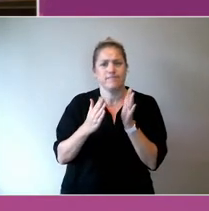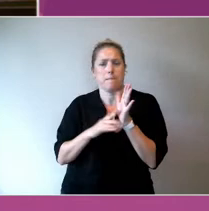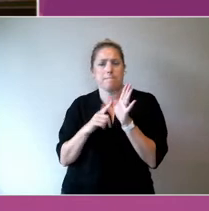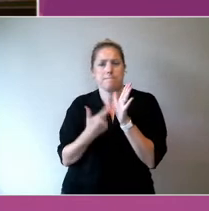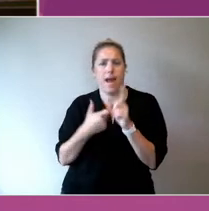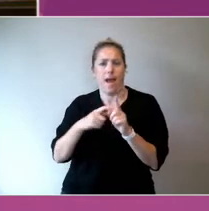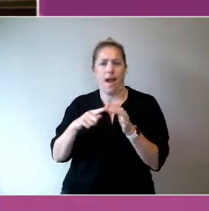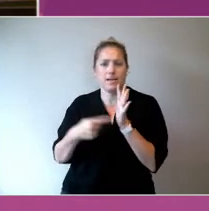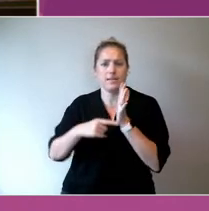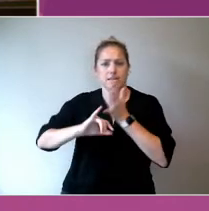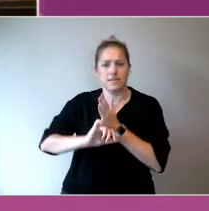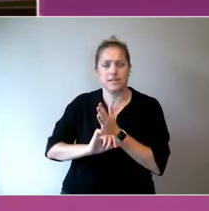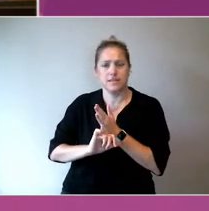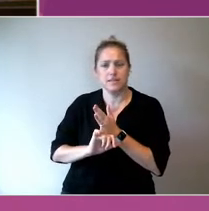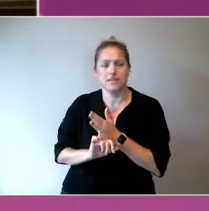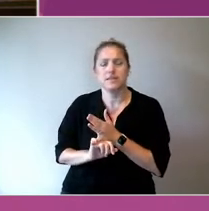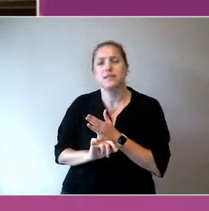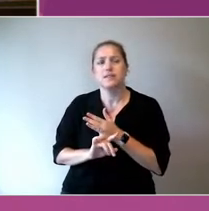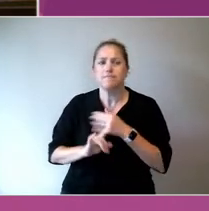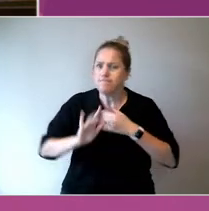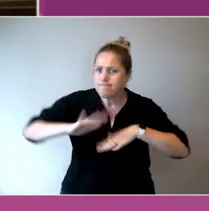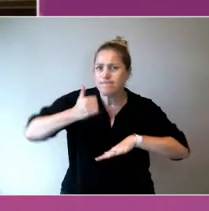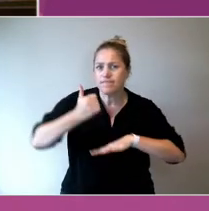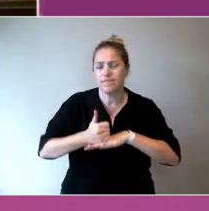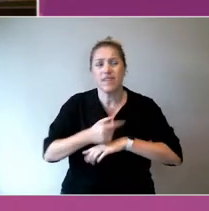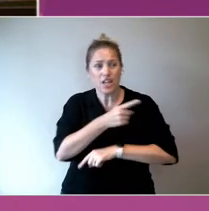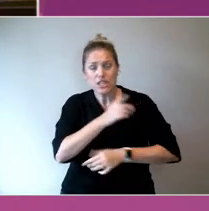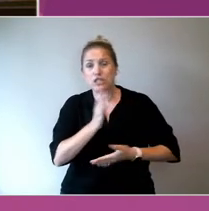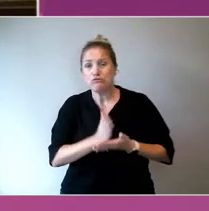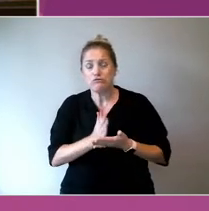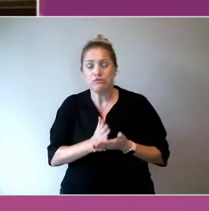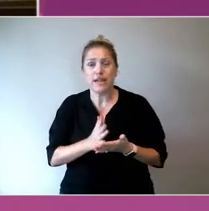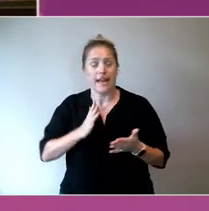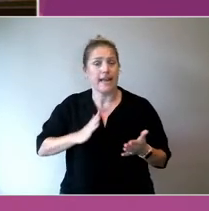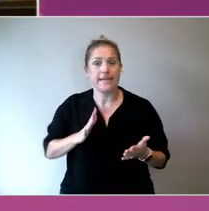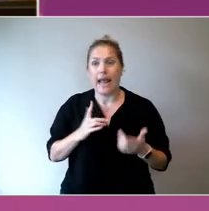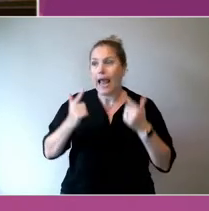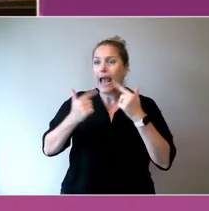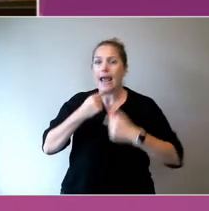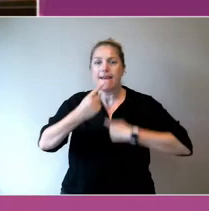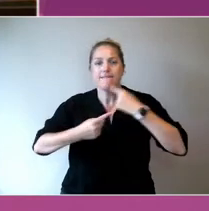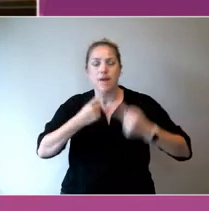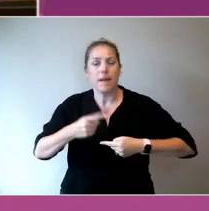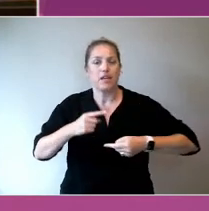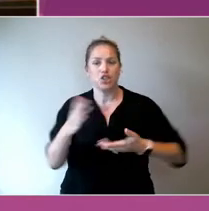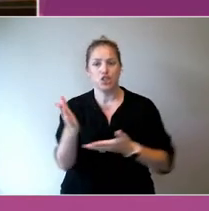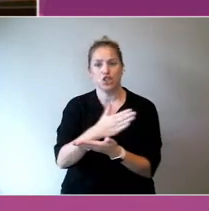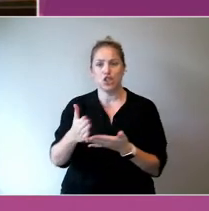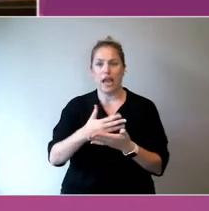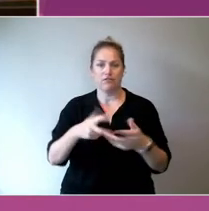I think there is an information sharing exercise of we've seen this work over here, how - we